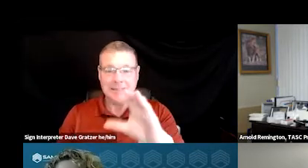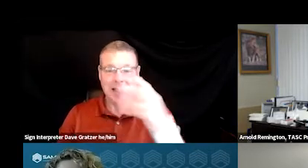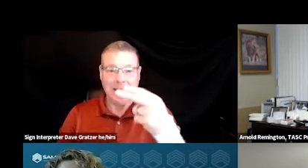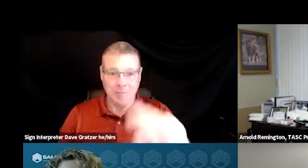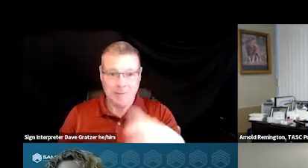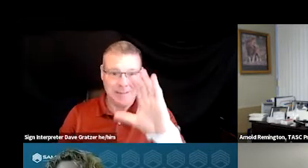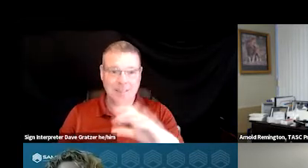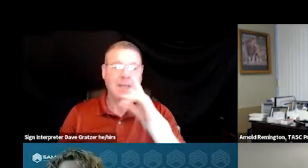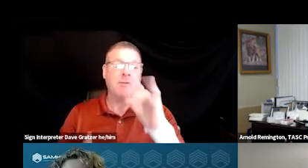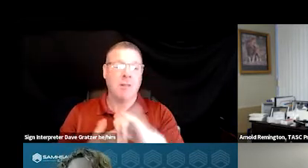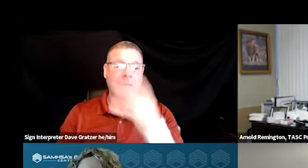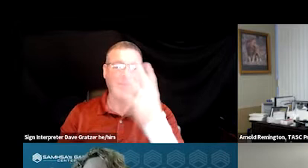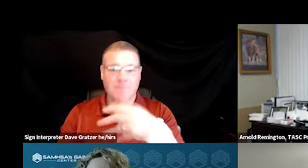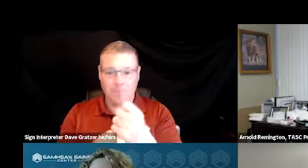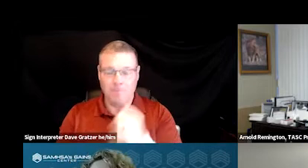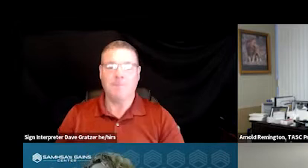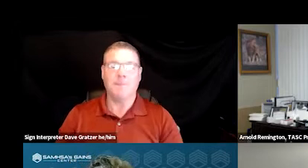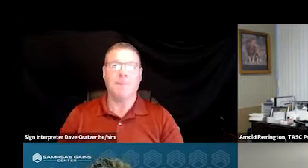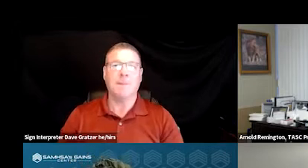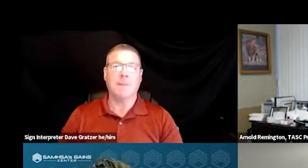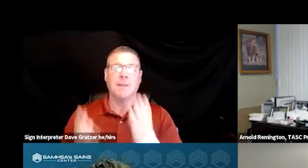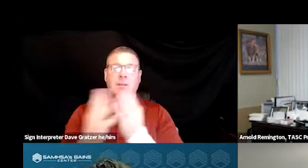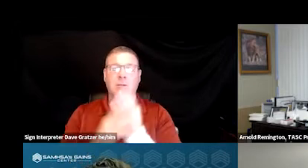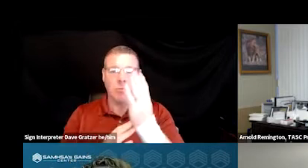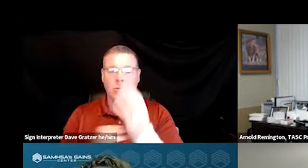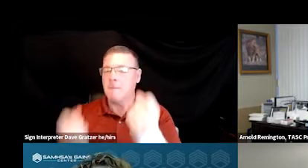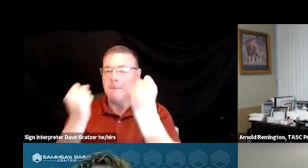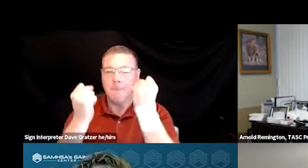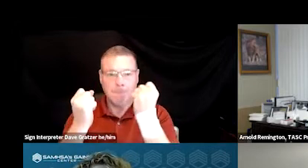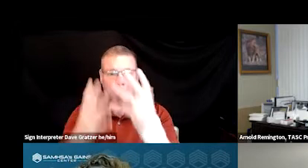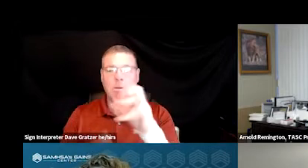the past four years through multiple SAMHSA CCBHC grants.